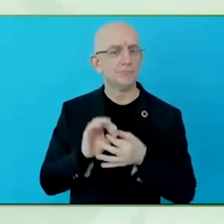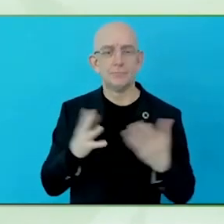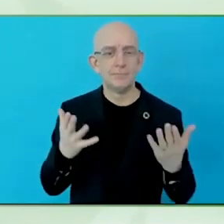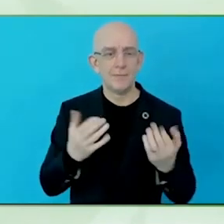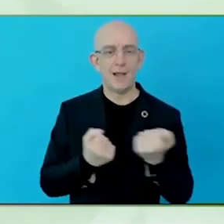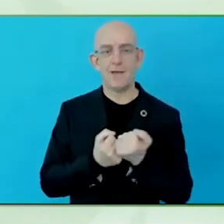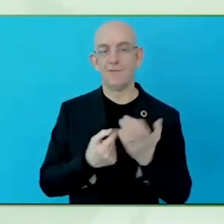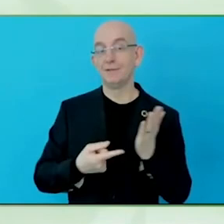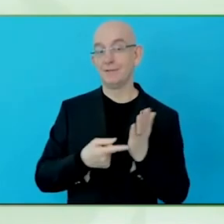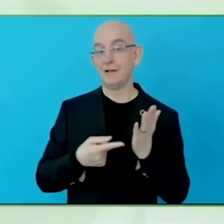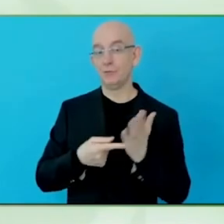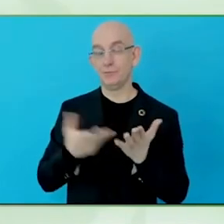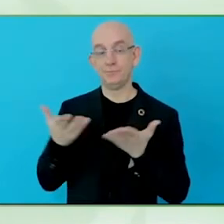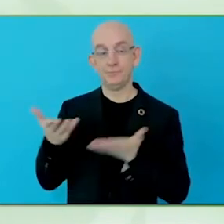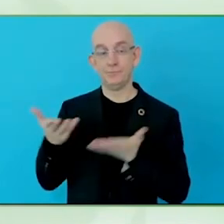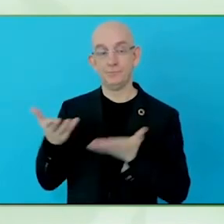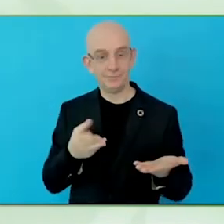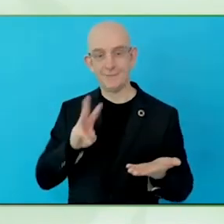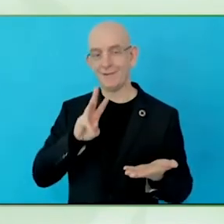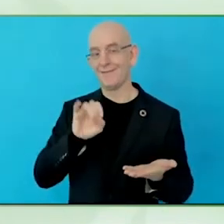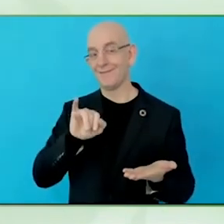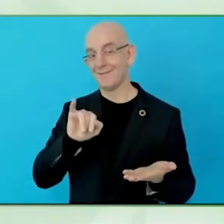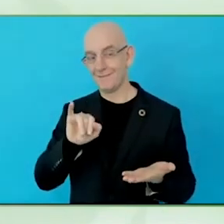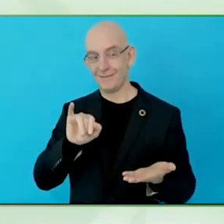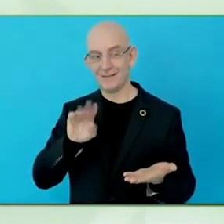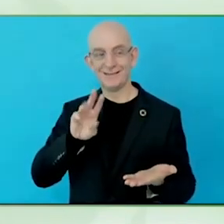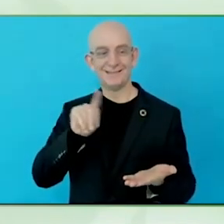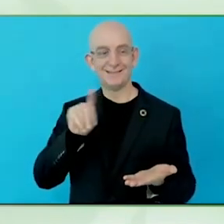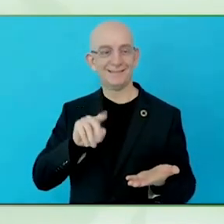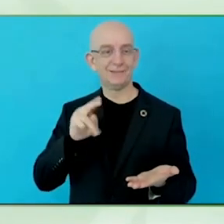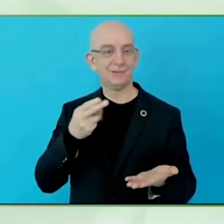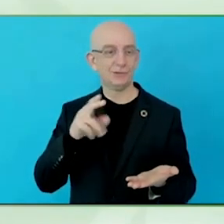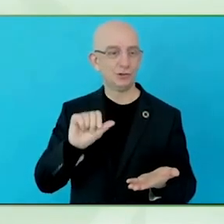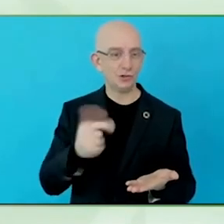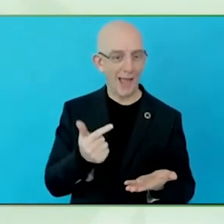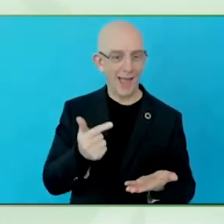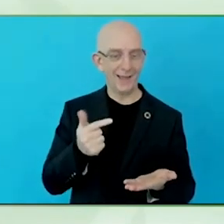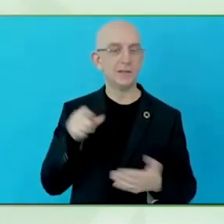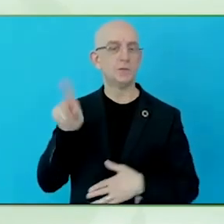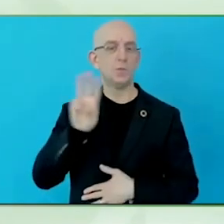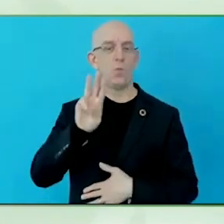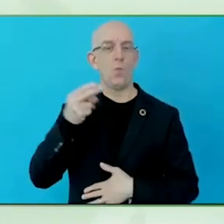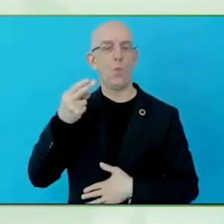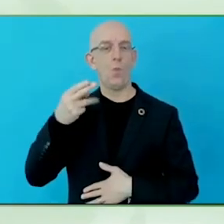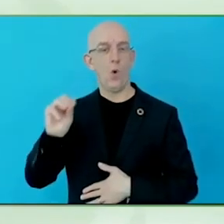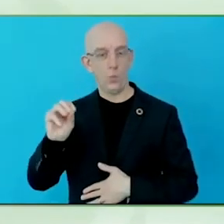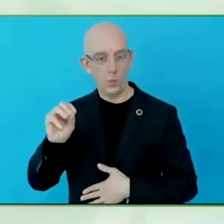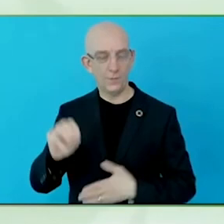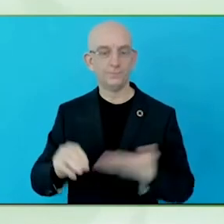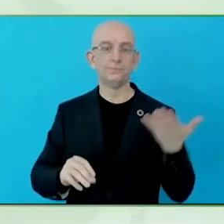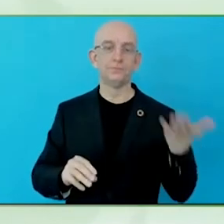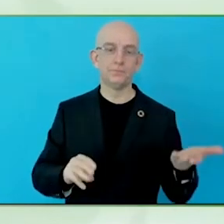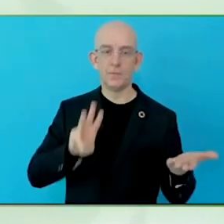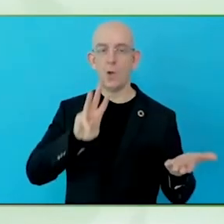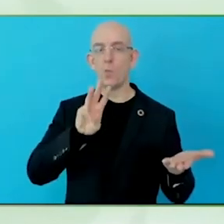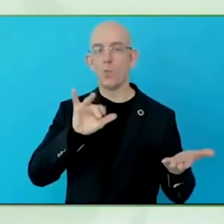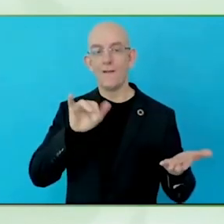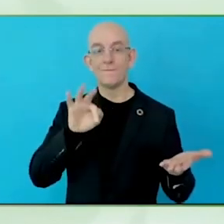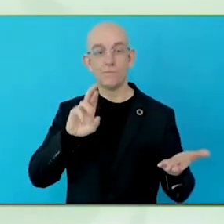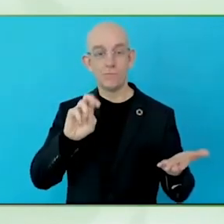While you start with a brief introduction of yourself? Thank you very much, Wilfried, and thank you to Zero Project for